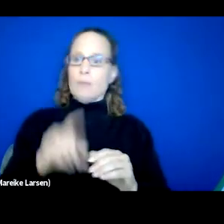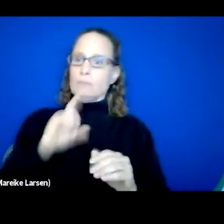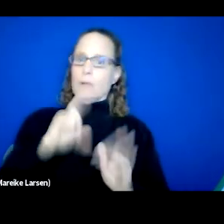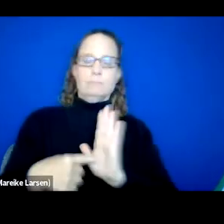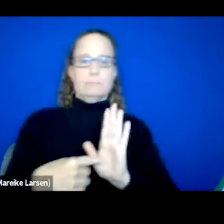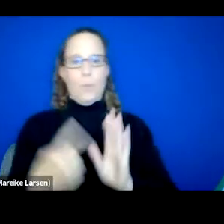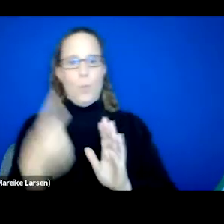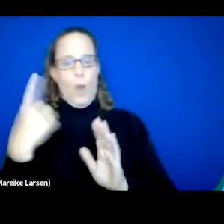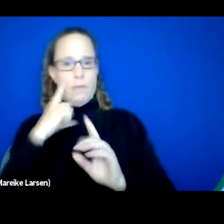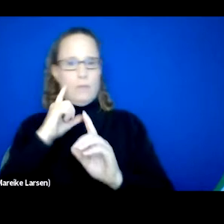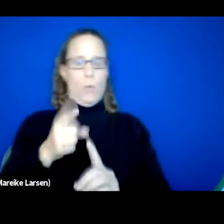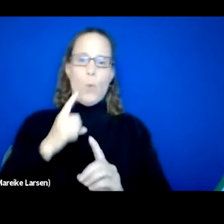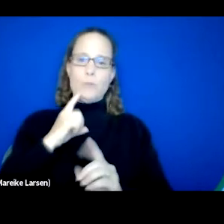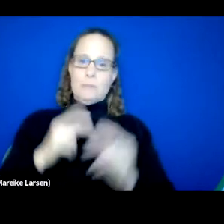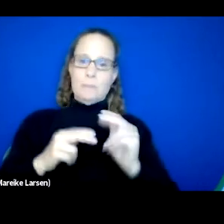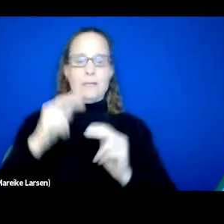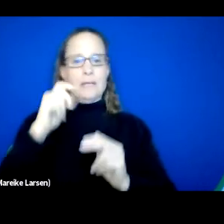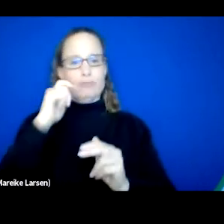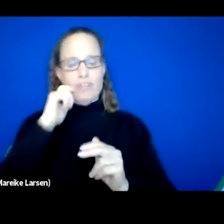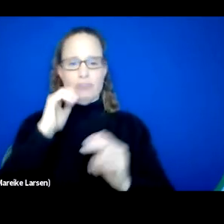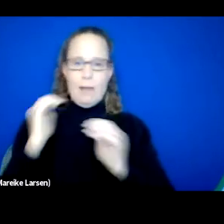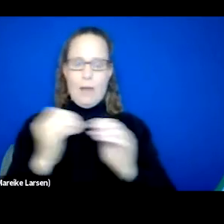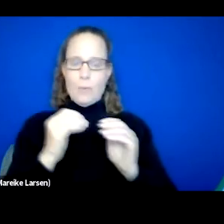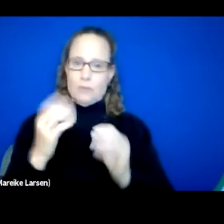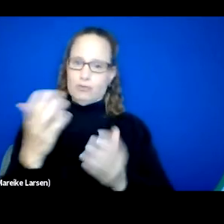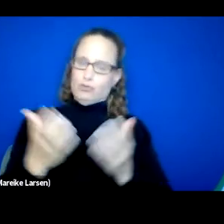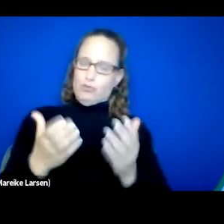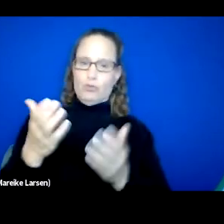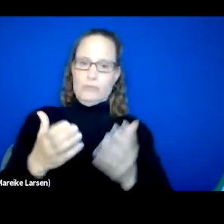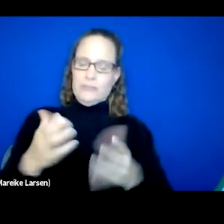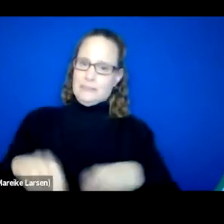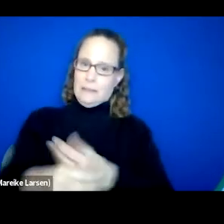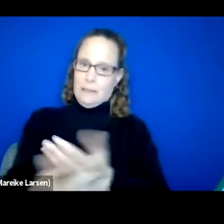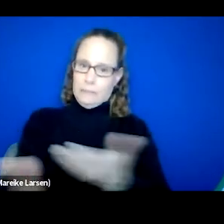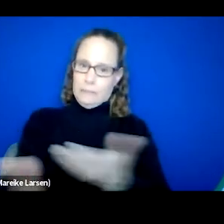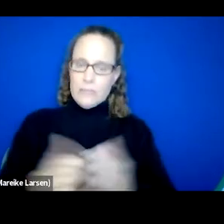of building racially equitable service delivery. Additionally, ensuring staff